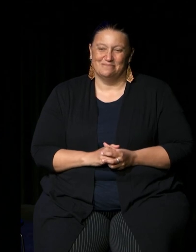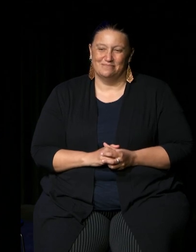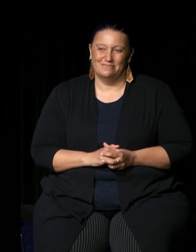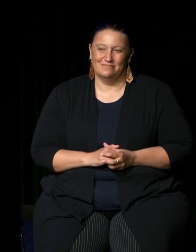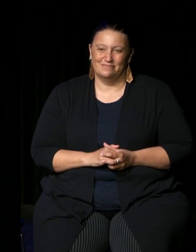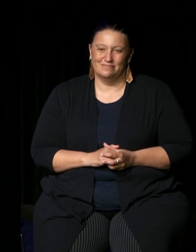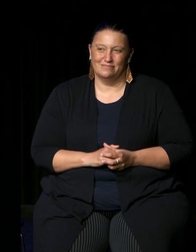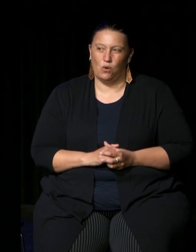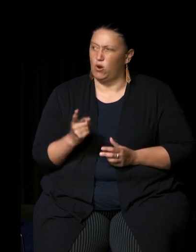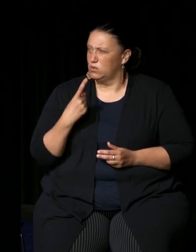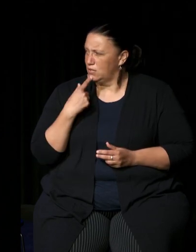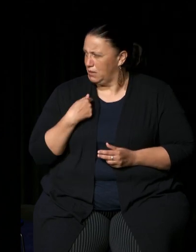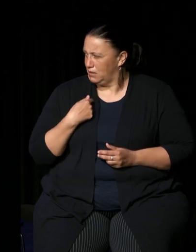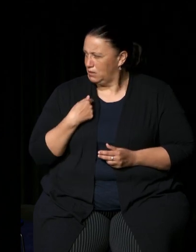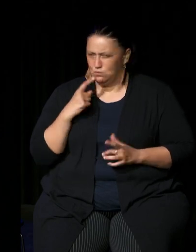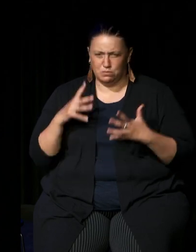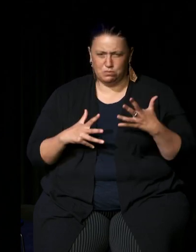do you sign to me yeah